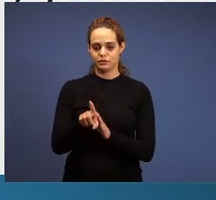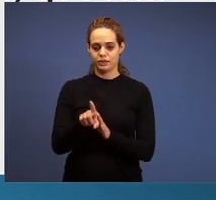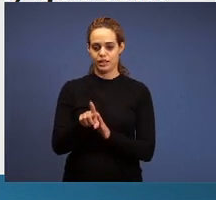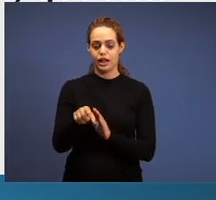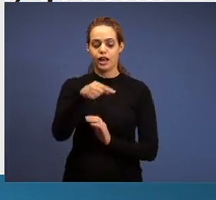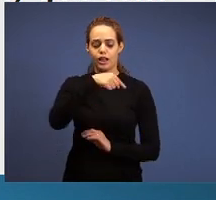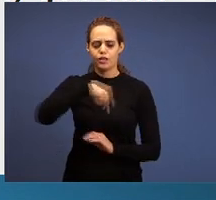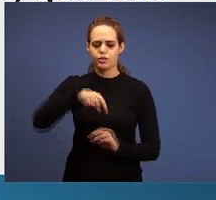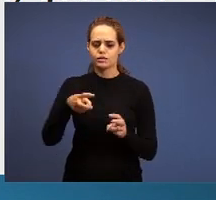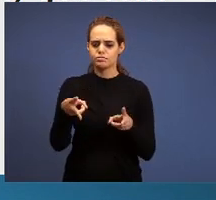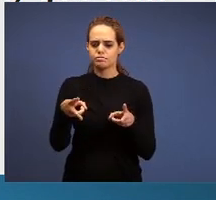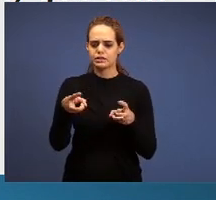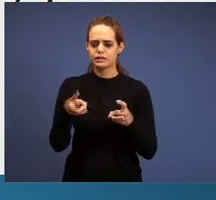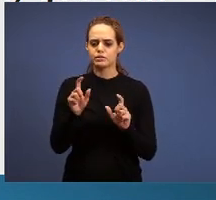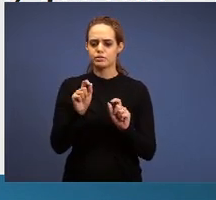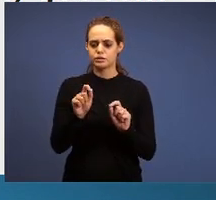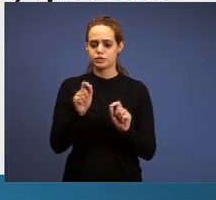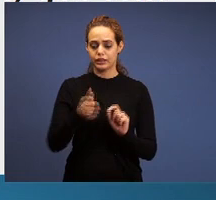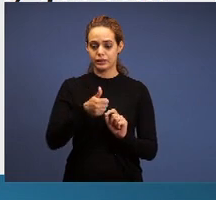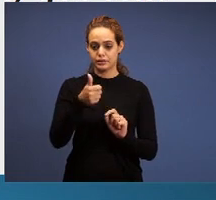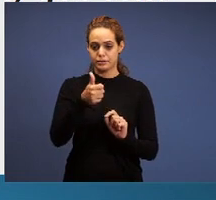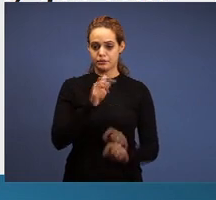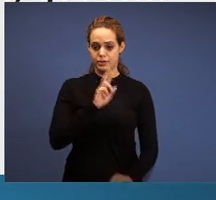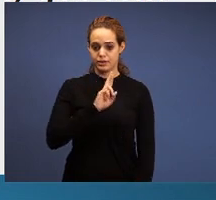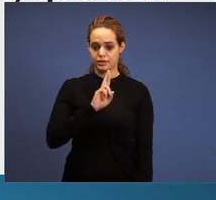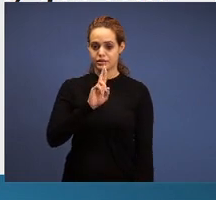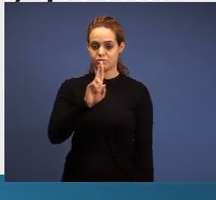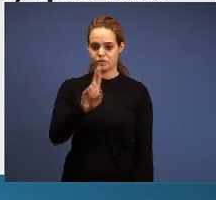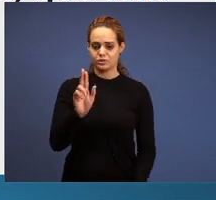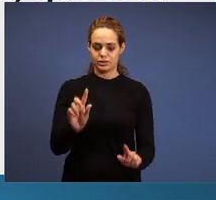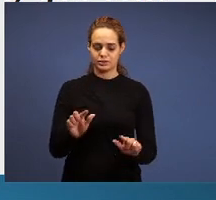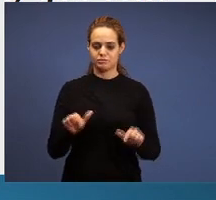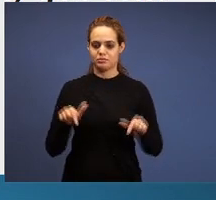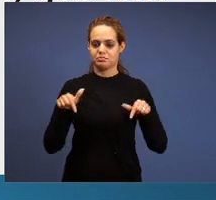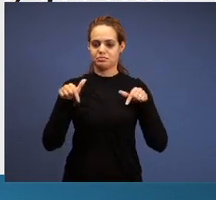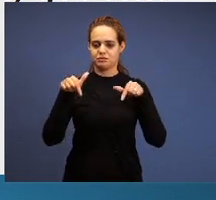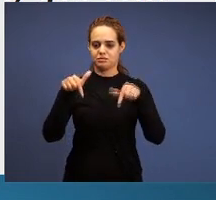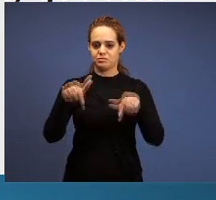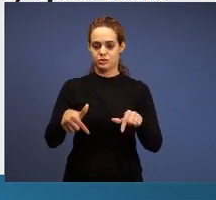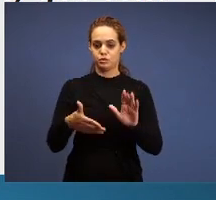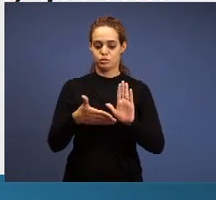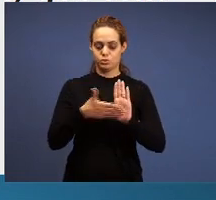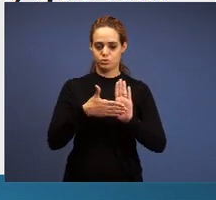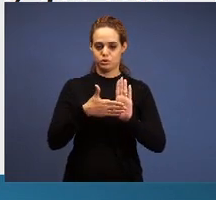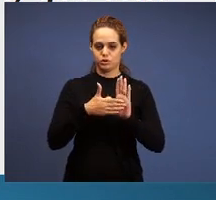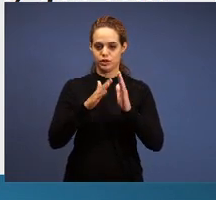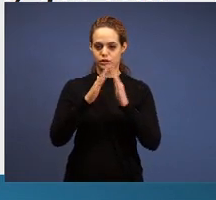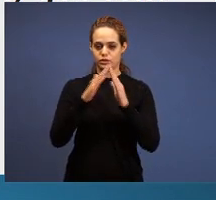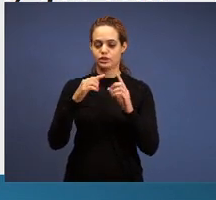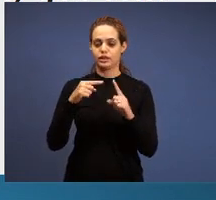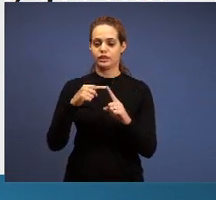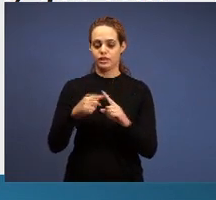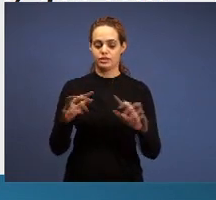here? We identify the execution of project of the church and the existent relation between the